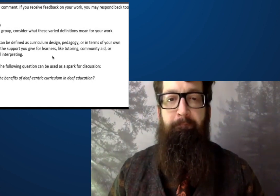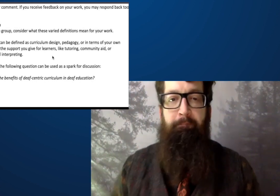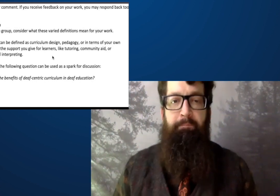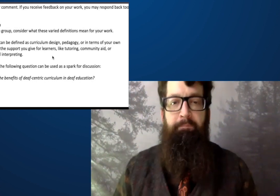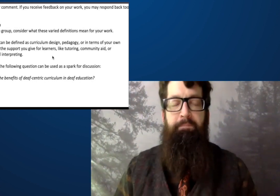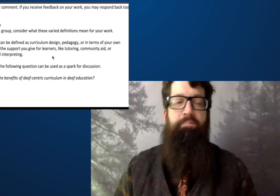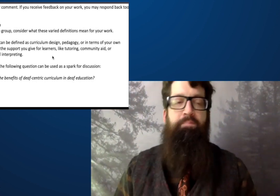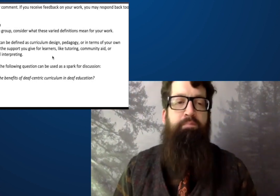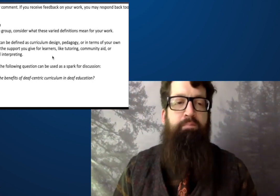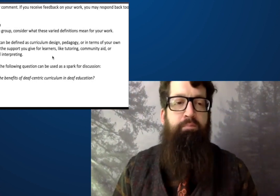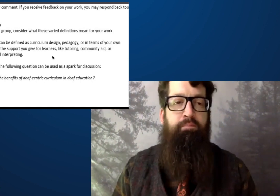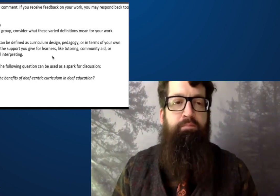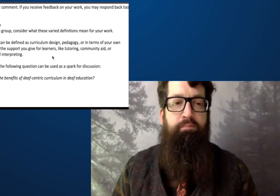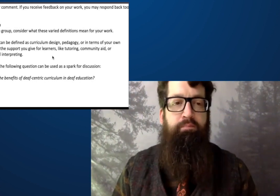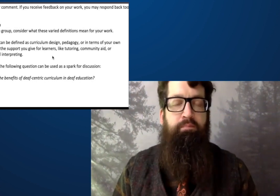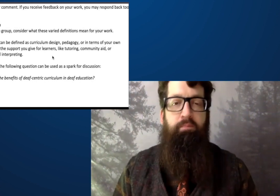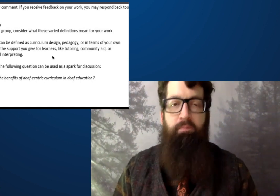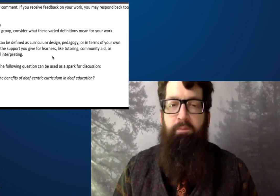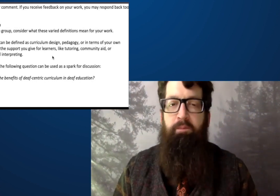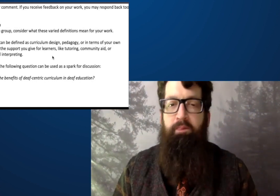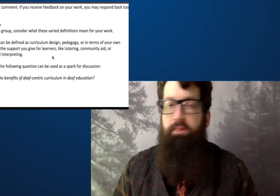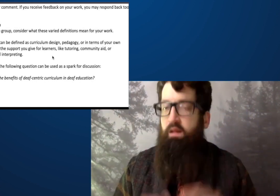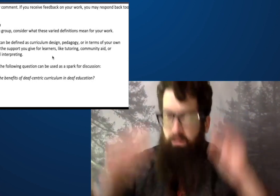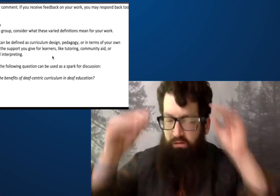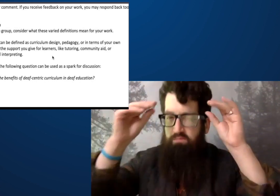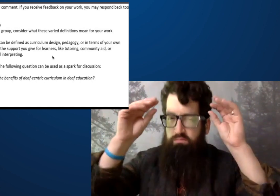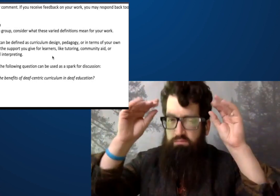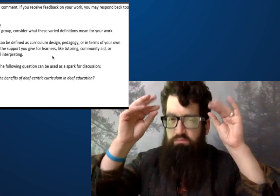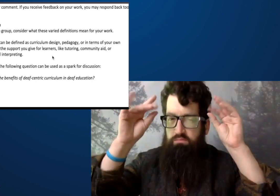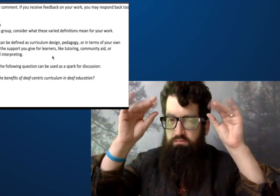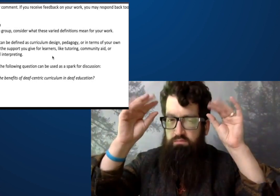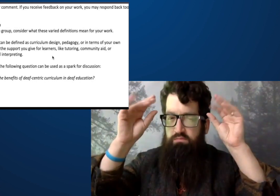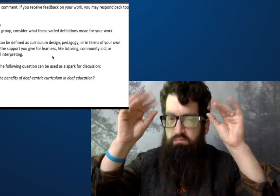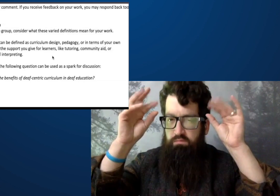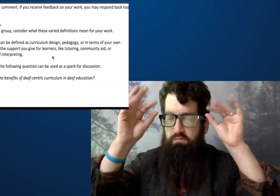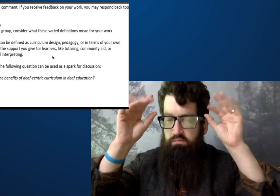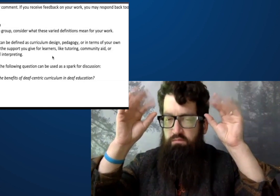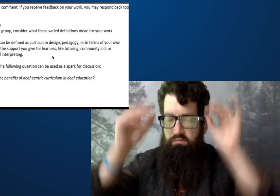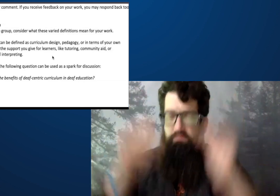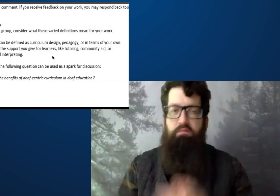What benefits are there to a death centric curriculum?